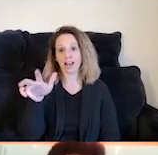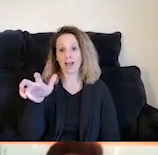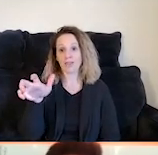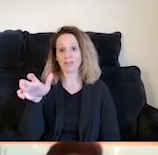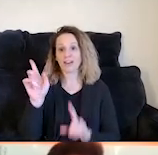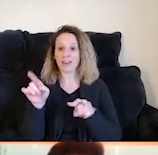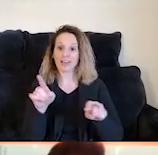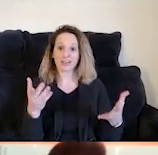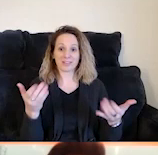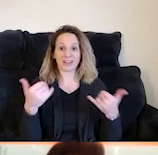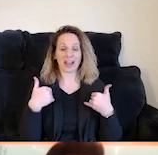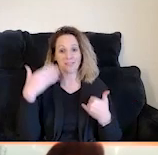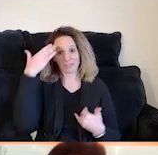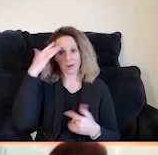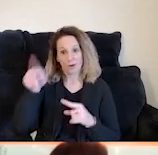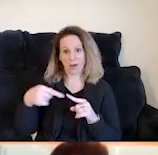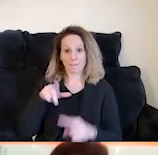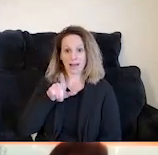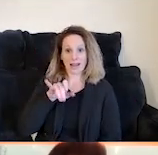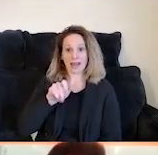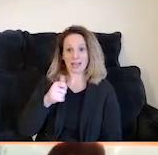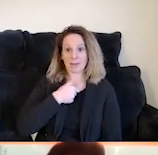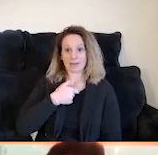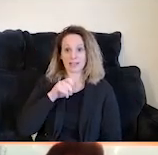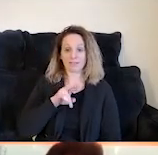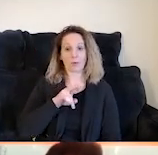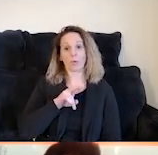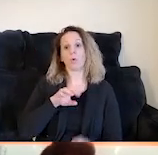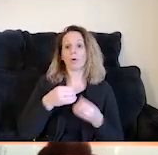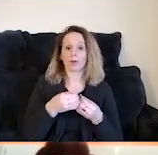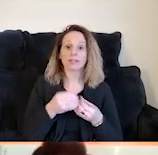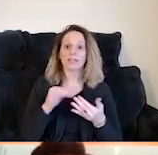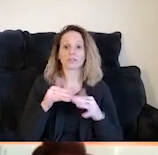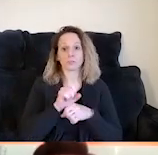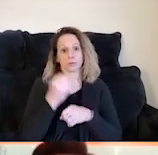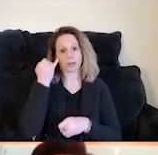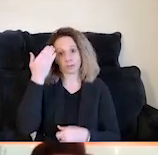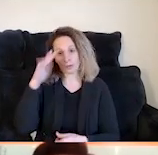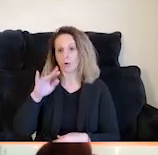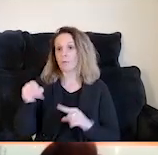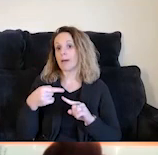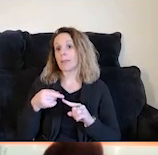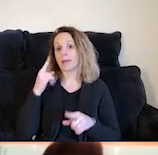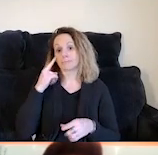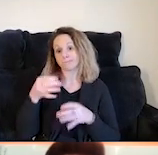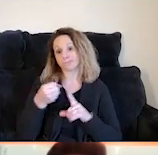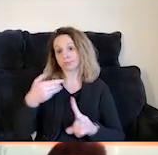we have here today have ever heard of Leila or myself or of our organization Community Works. But if you haven't, we wanted to tell you a little bit about what we do and who we are.